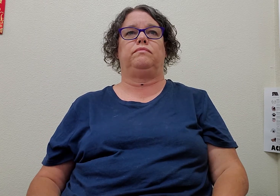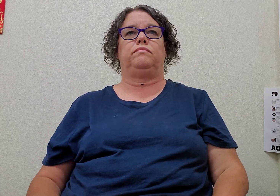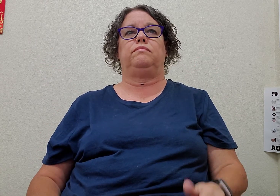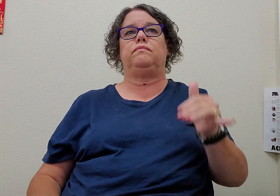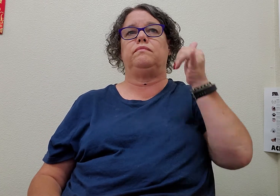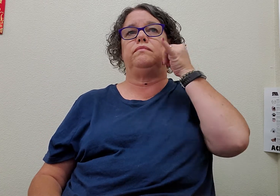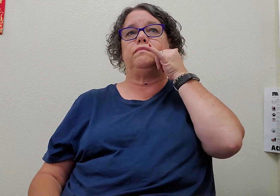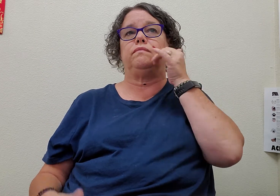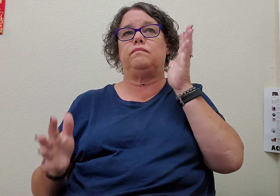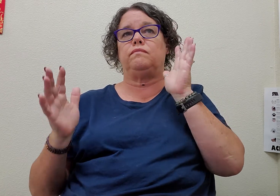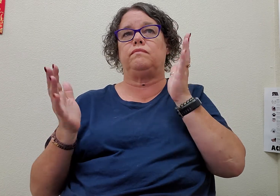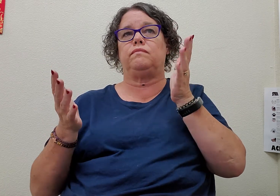phone chat